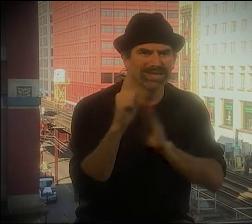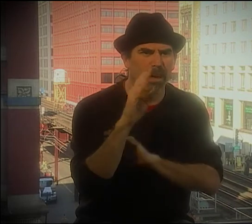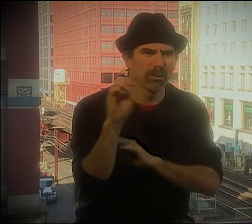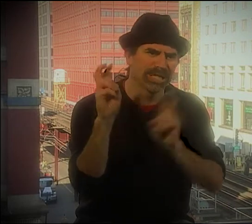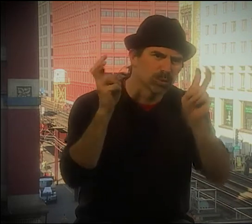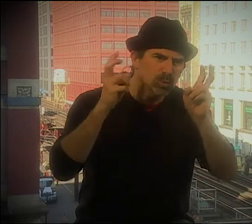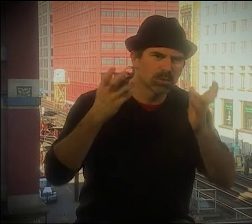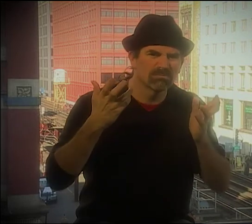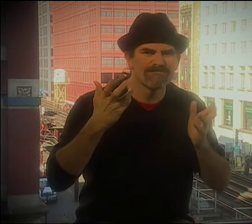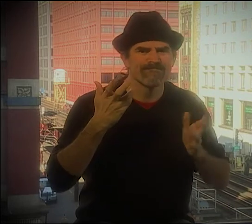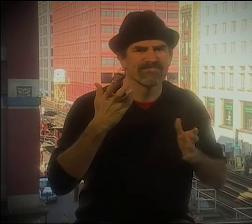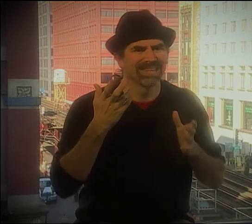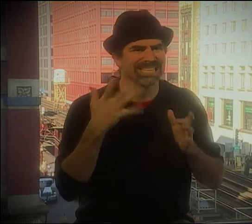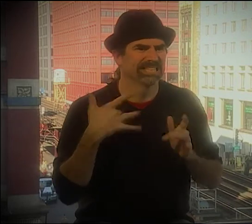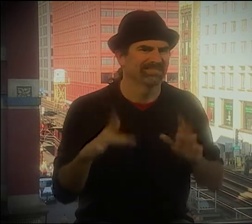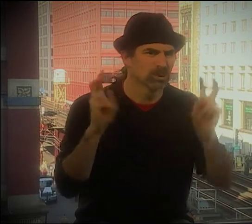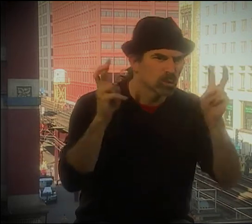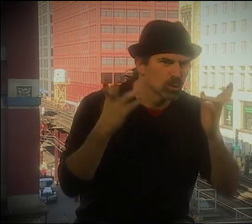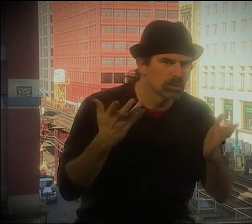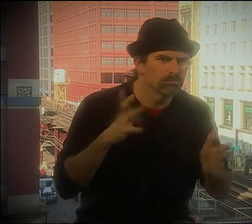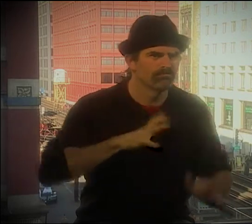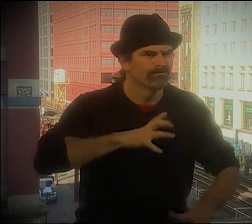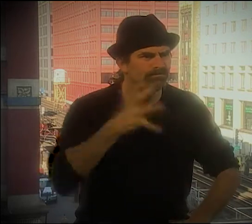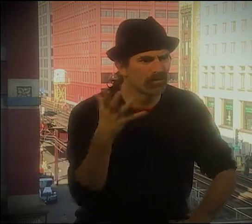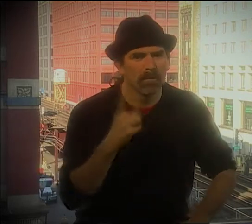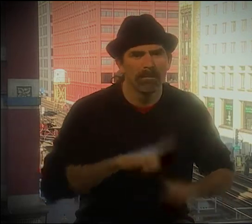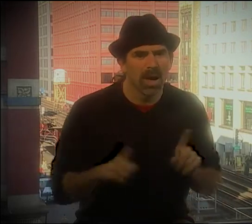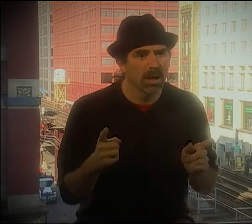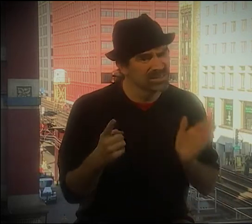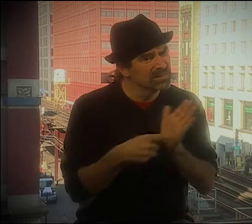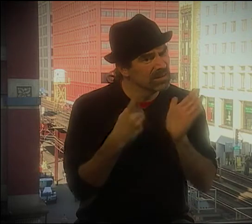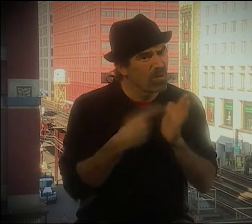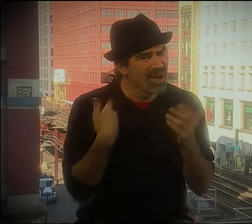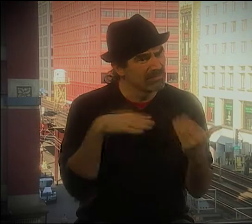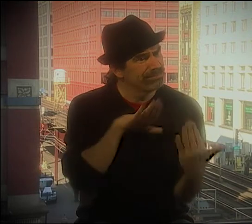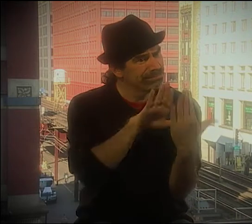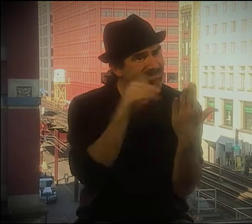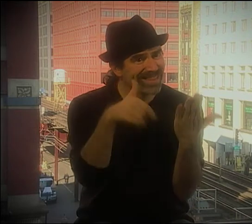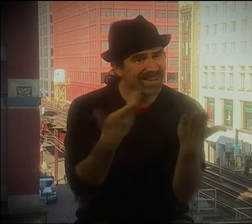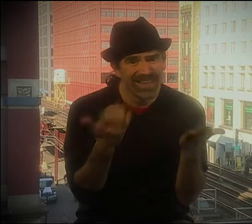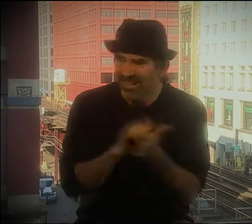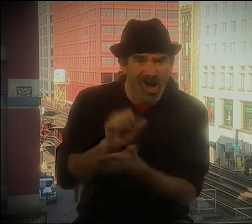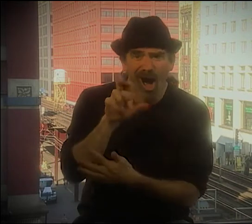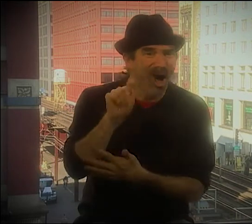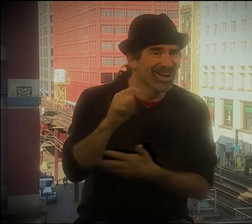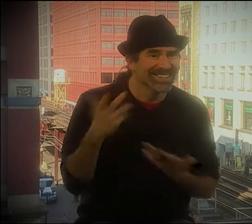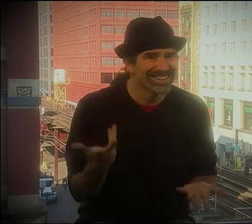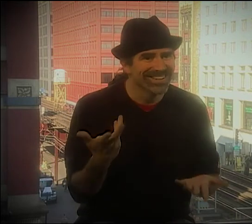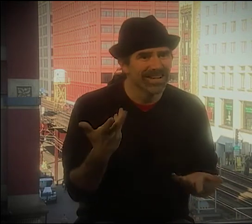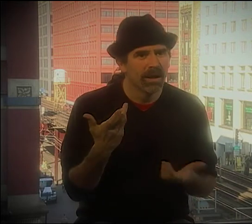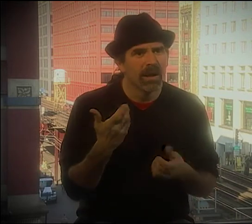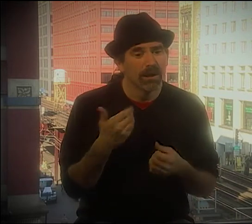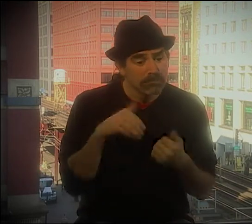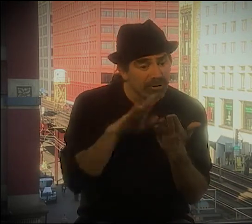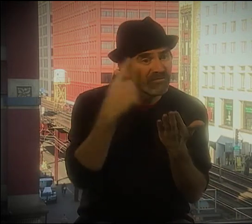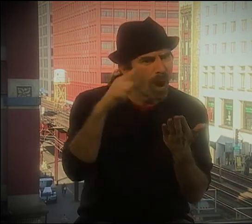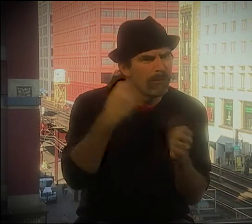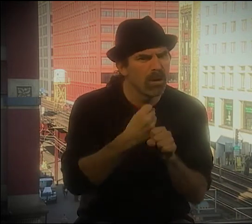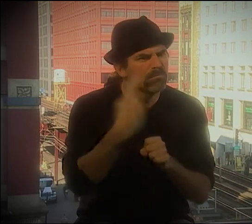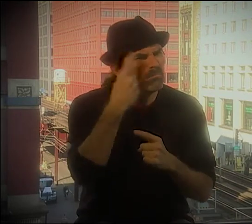I HAVE TO ADMIT, I WAS VERY NERVOUS ABOUT THE DEAF AUDIENCES. I KNOW TALKING ABOUT ORALISM IS SOMETIMES TABOO. I MEAN, IT'S A REALLY HOT ISSUE.